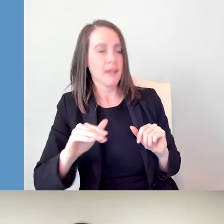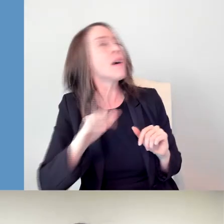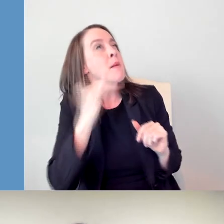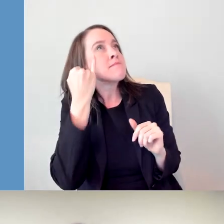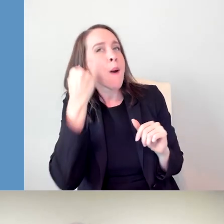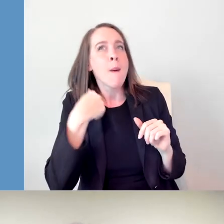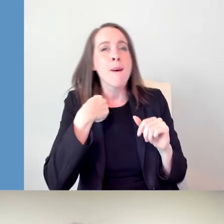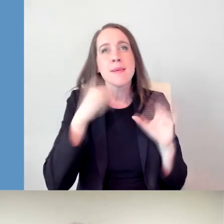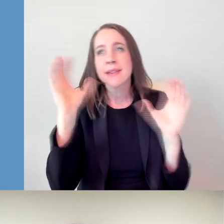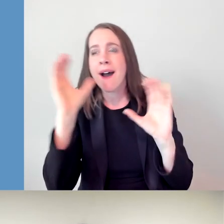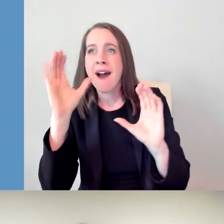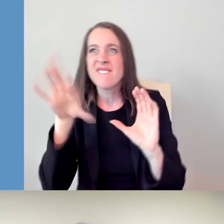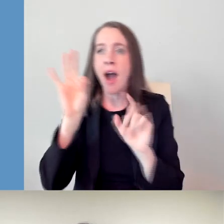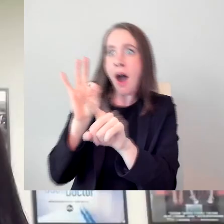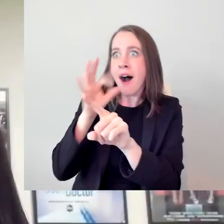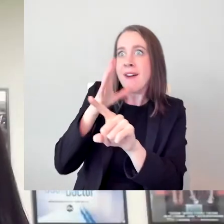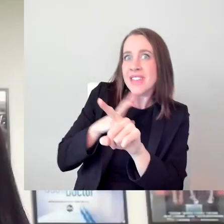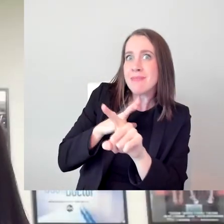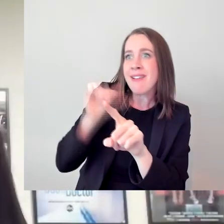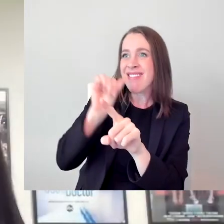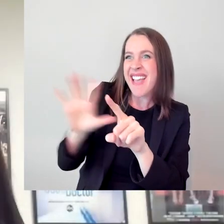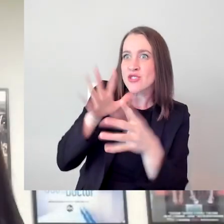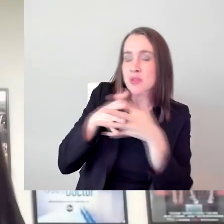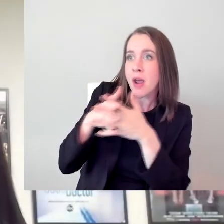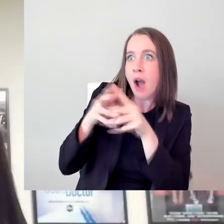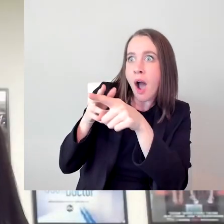You know, I always said to myself when I was little, wouldn't it be great if I can find